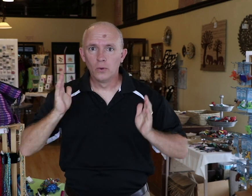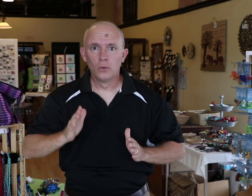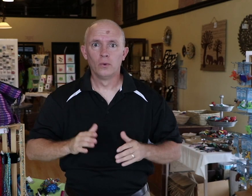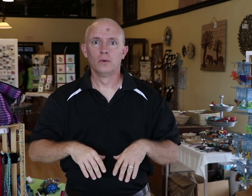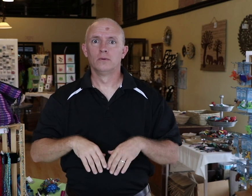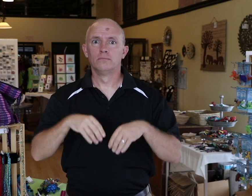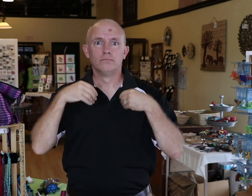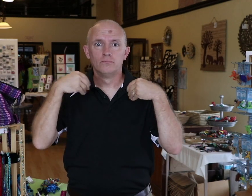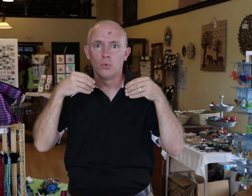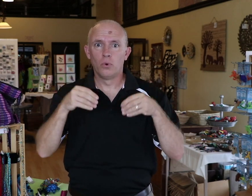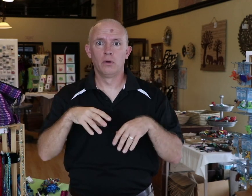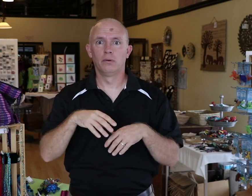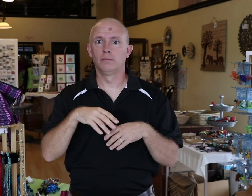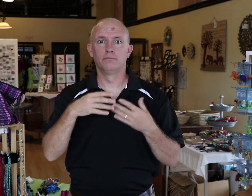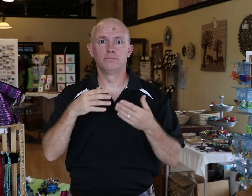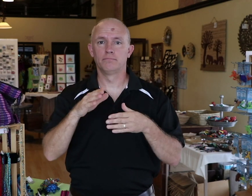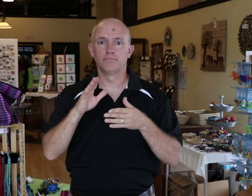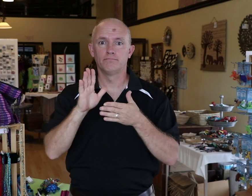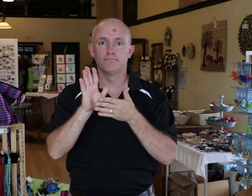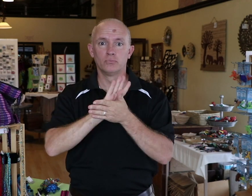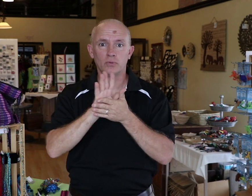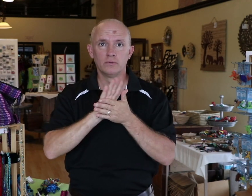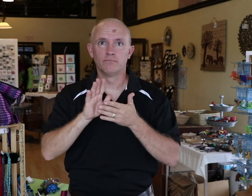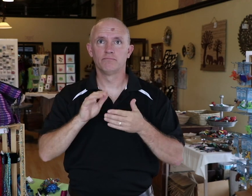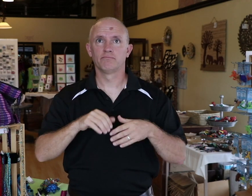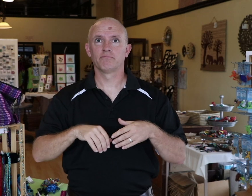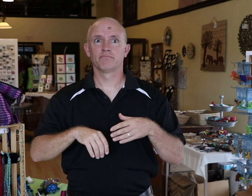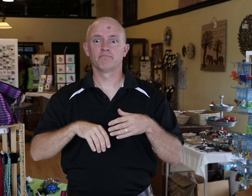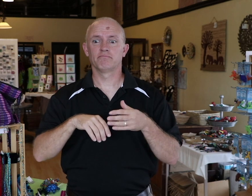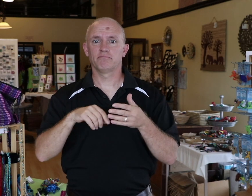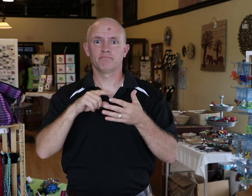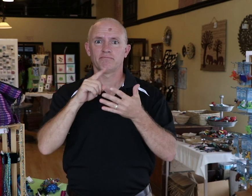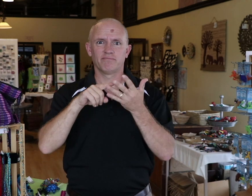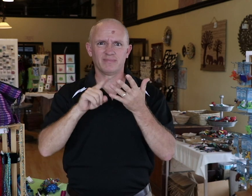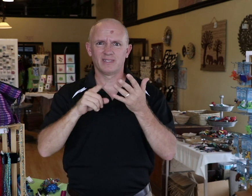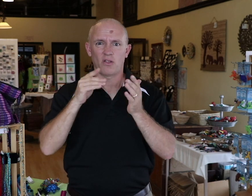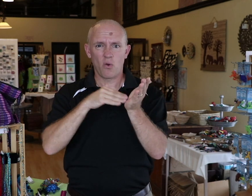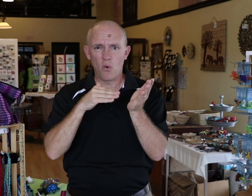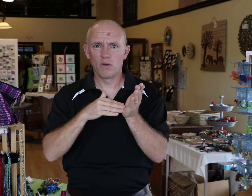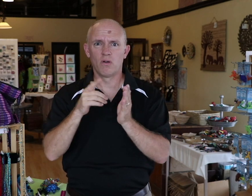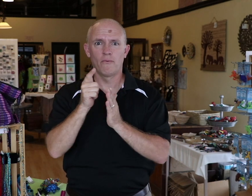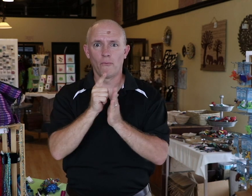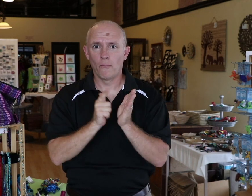they have equal access to all the business has to offer. This applies to